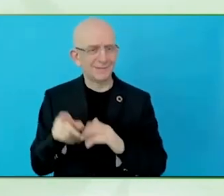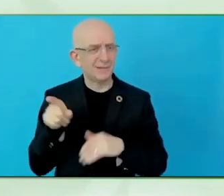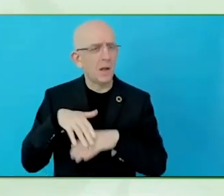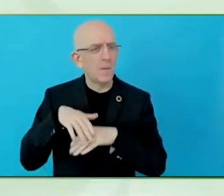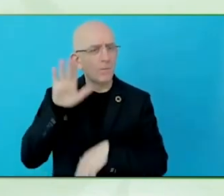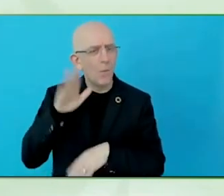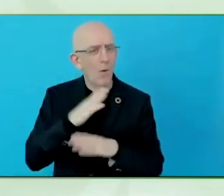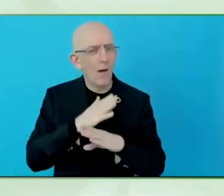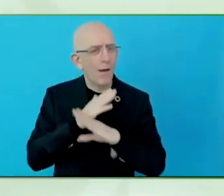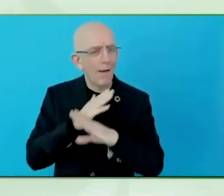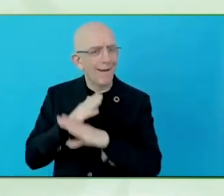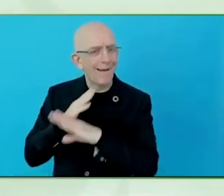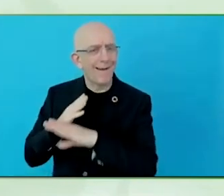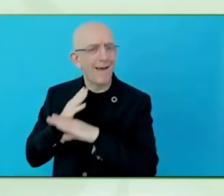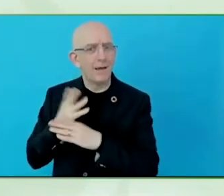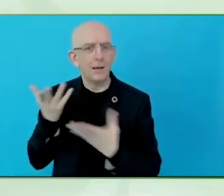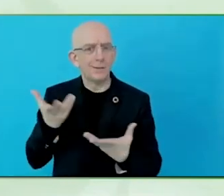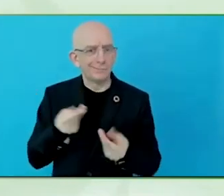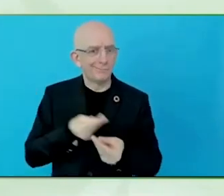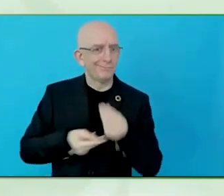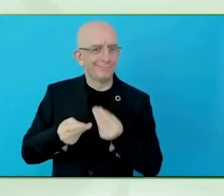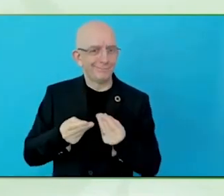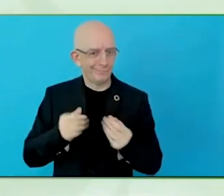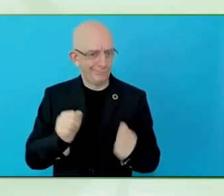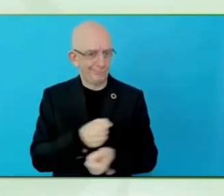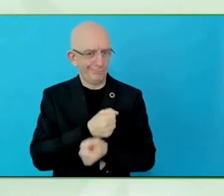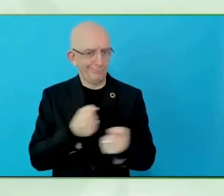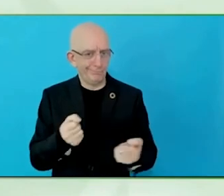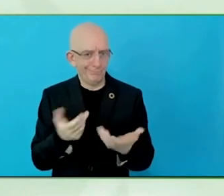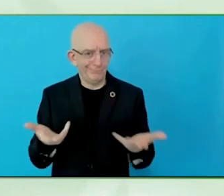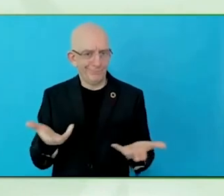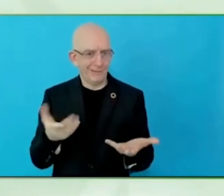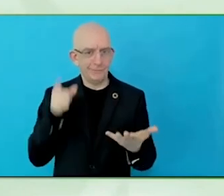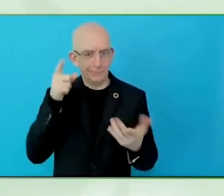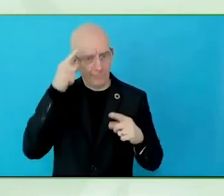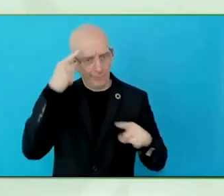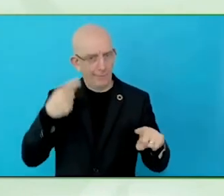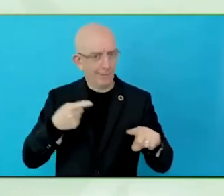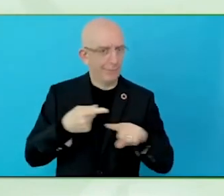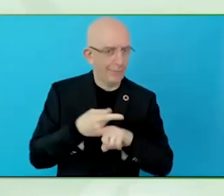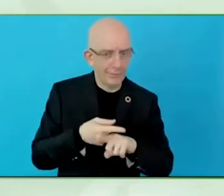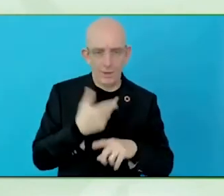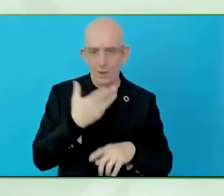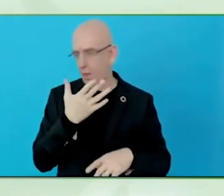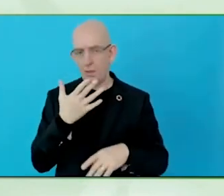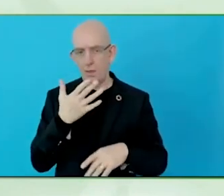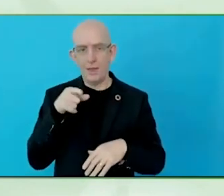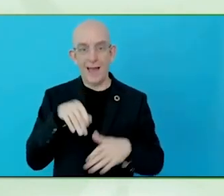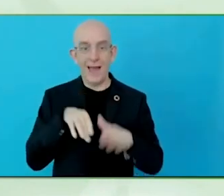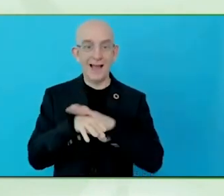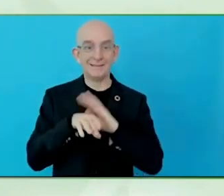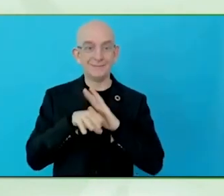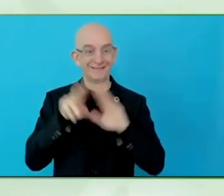We held a stakeholder consultation yesterday, right here, during the course of the conference, and there were hotel chains and tourism